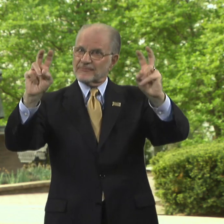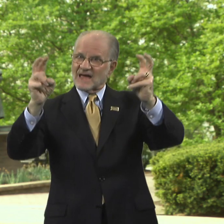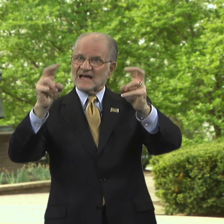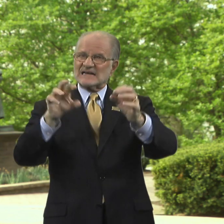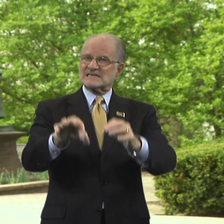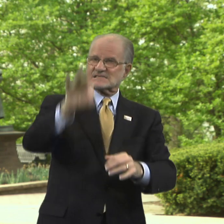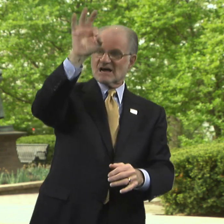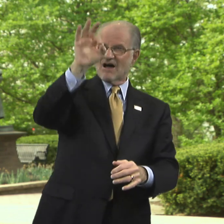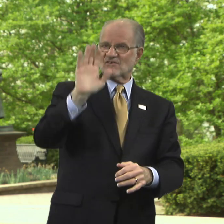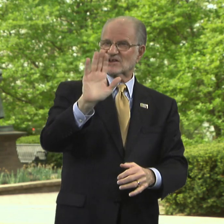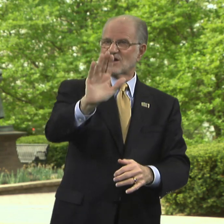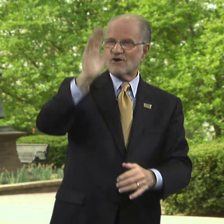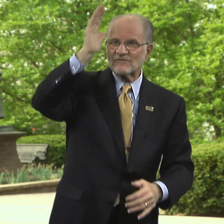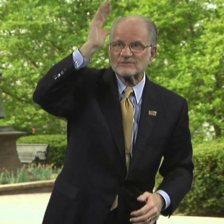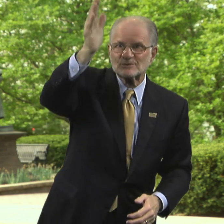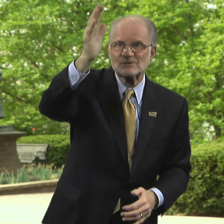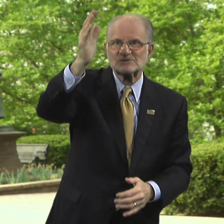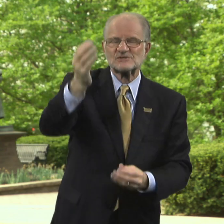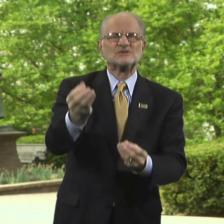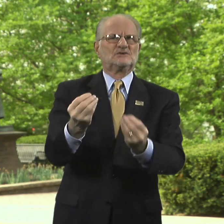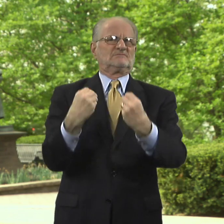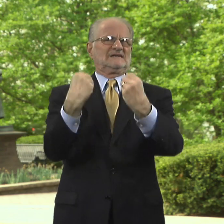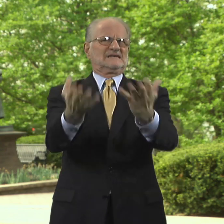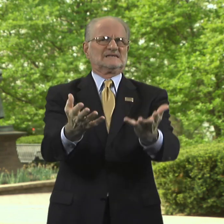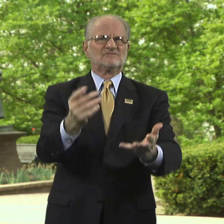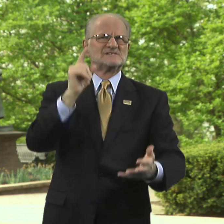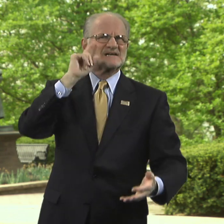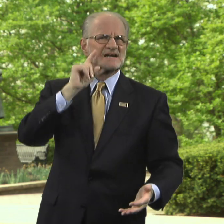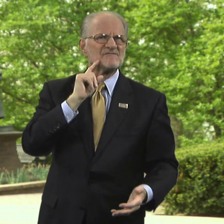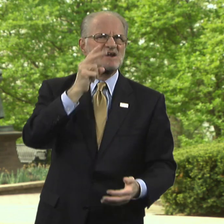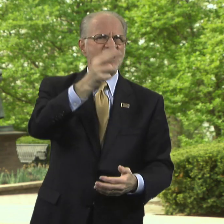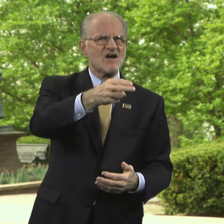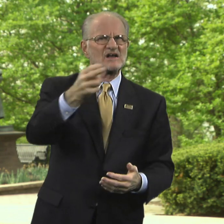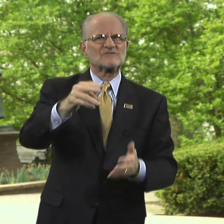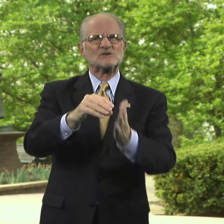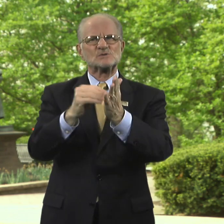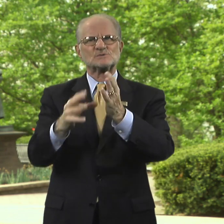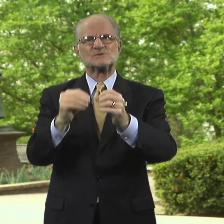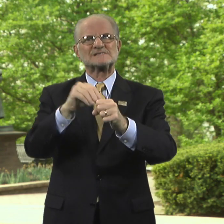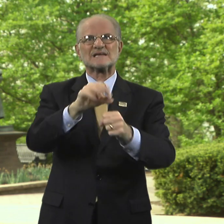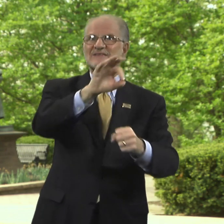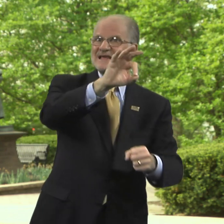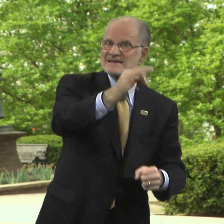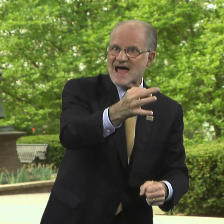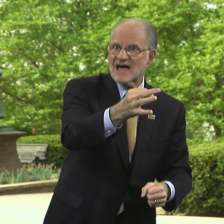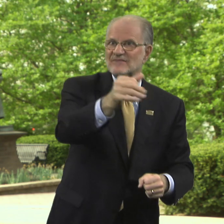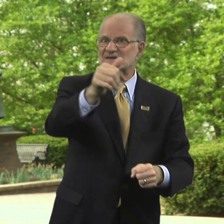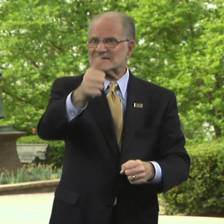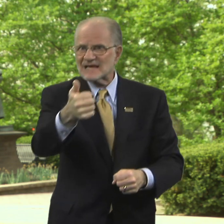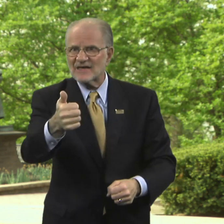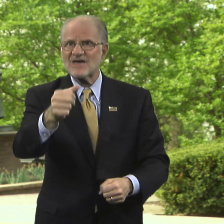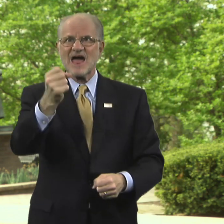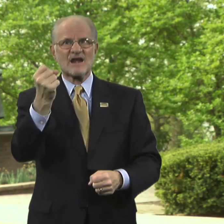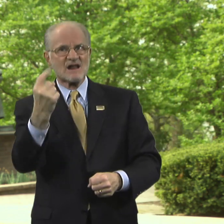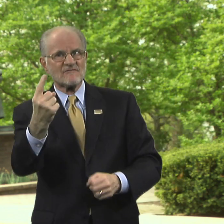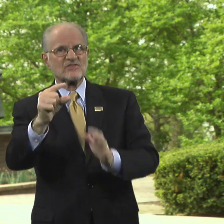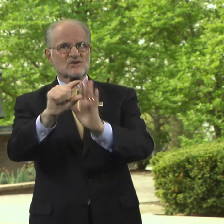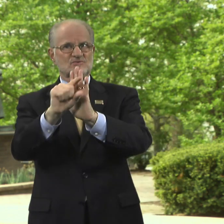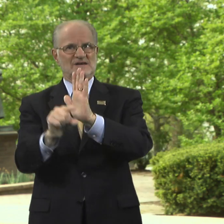"Discover your Future" gives deaf and hard of hearing students in the 9th, 10th, and 11th grades